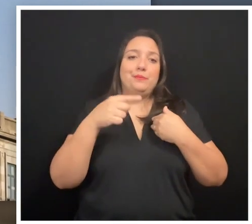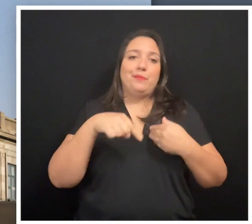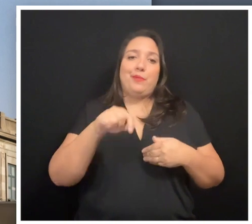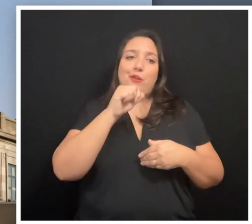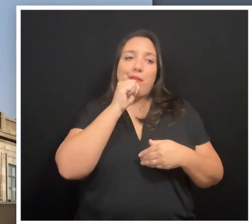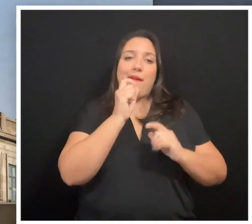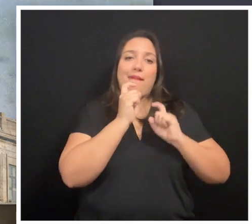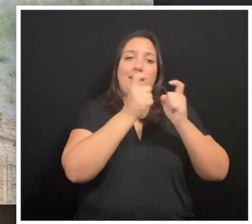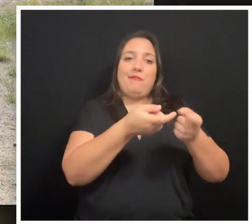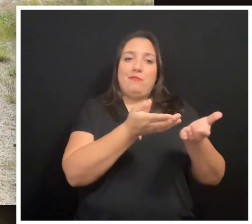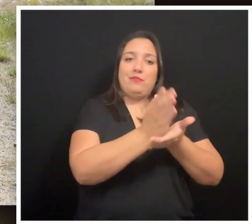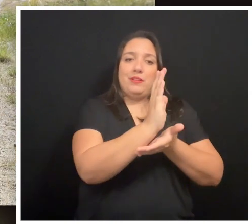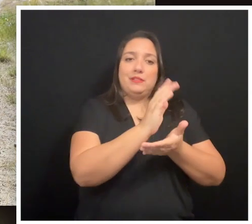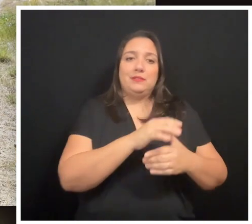being granted those rights.